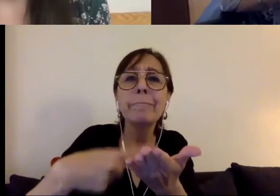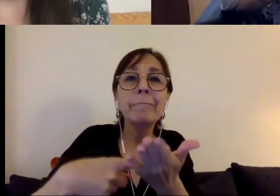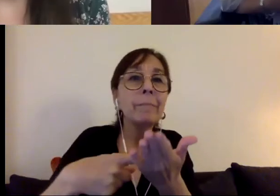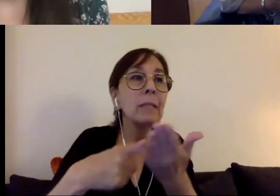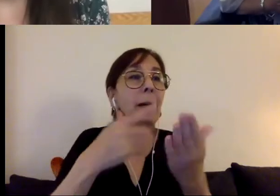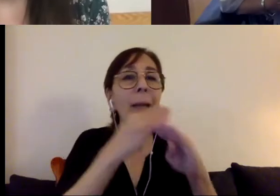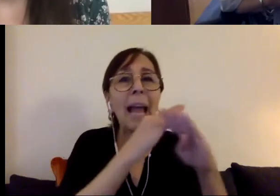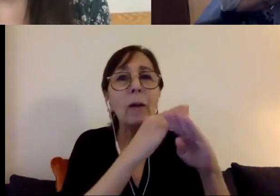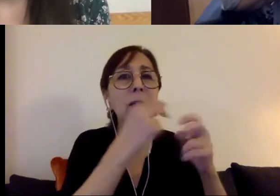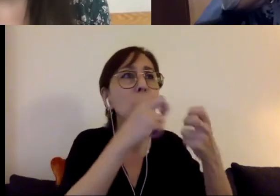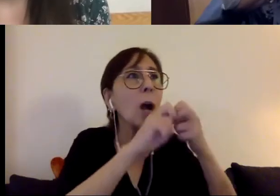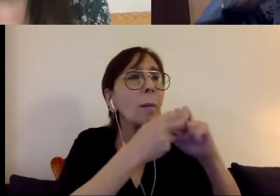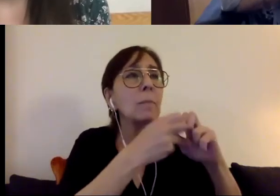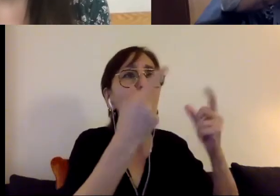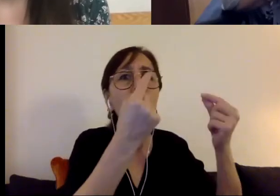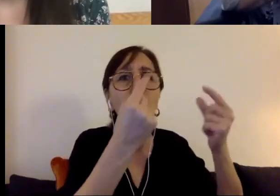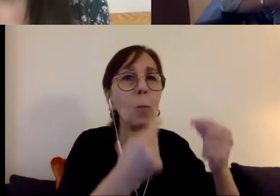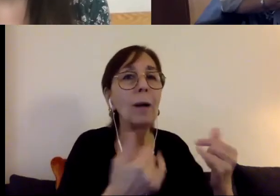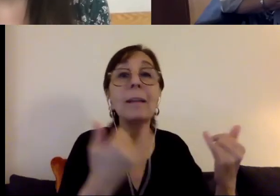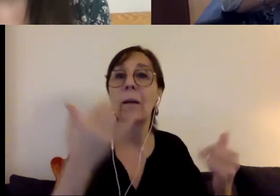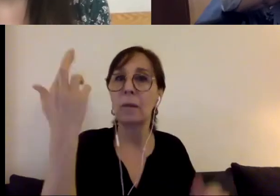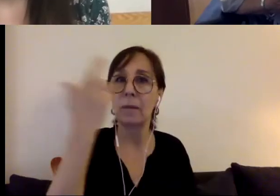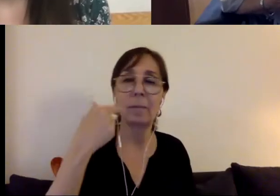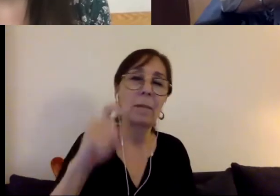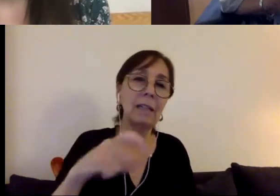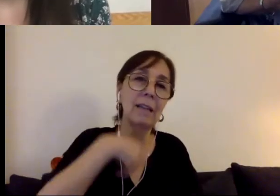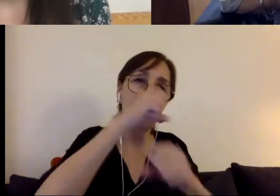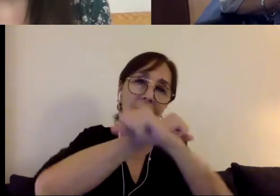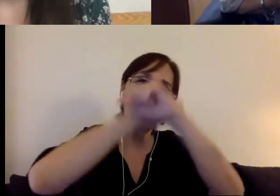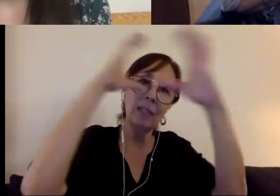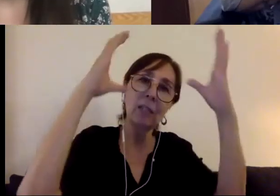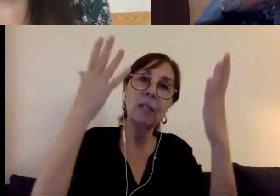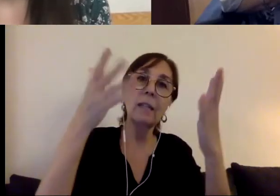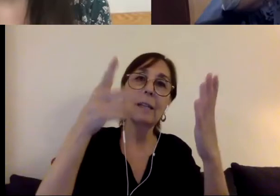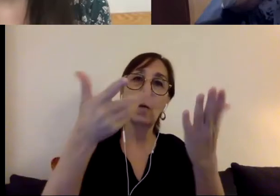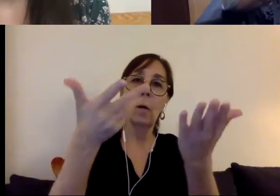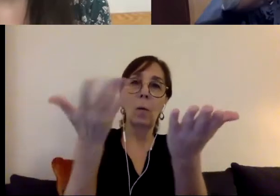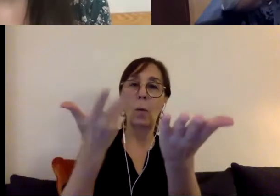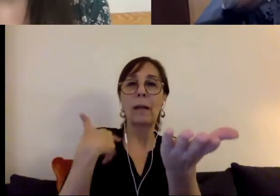the problems. We needed to have a vision of what could happen. And not only did we